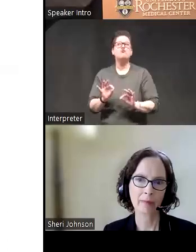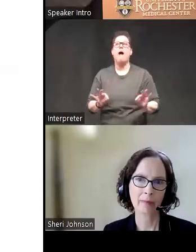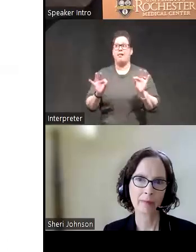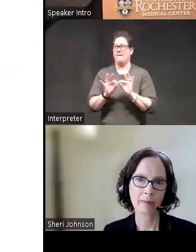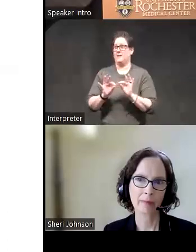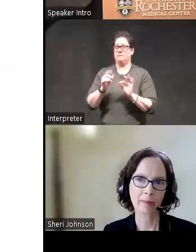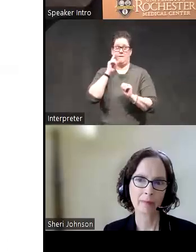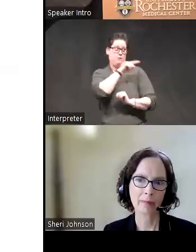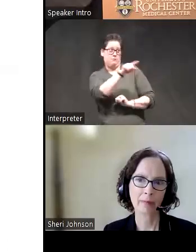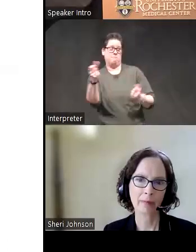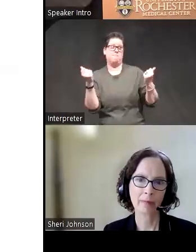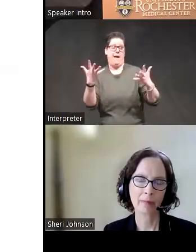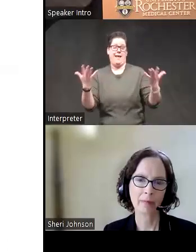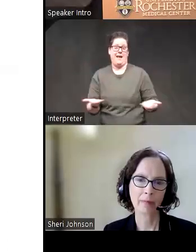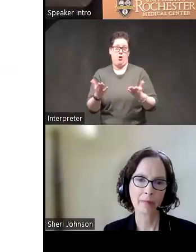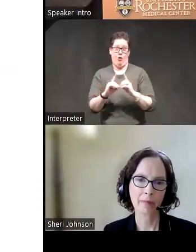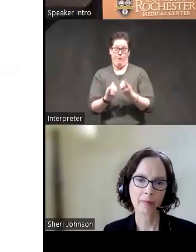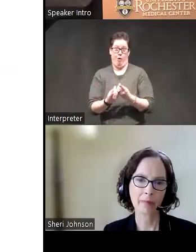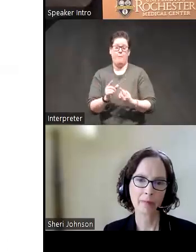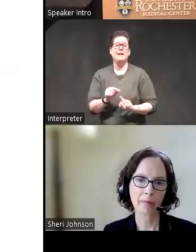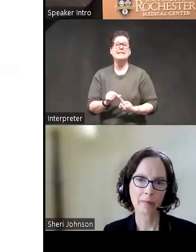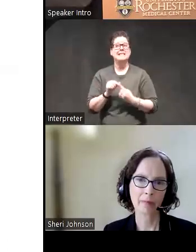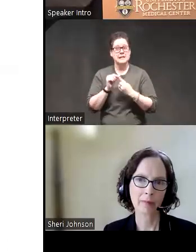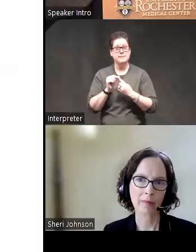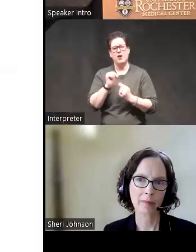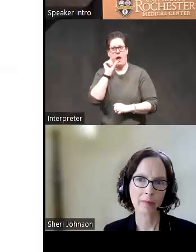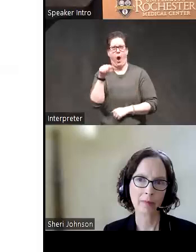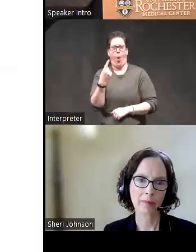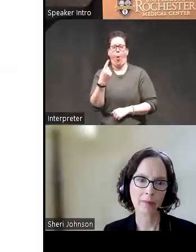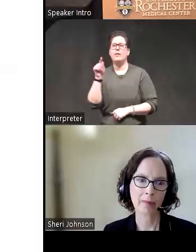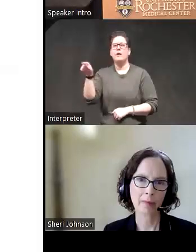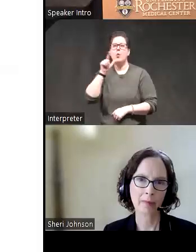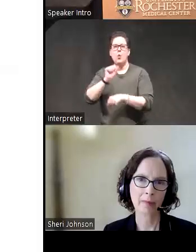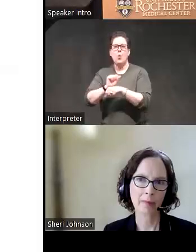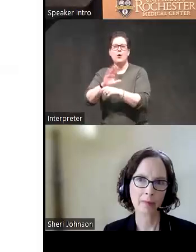to a lot of people in our department especially by not only the people at the center for the